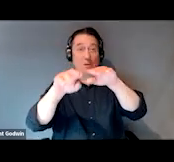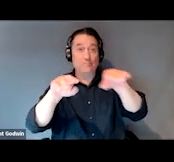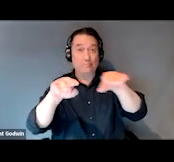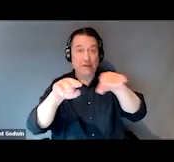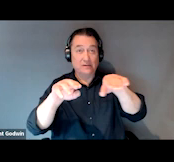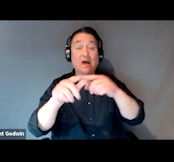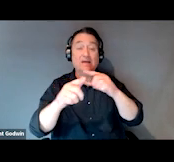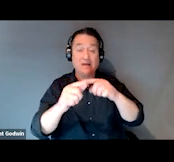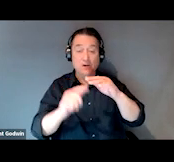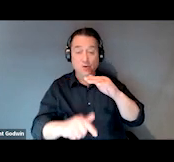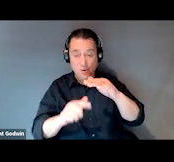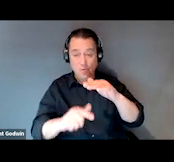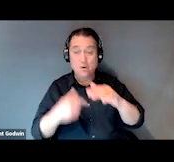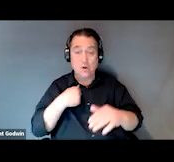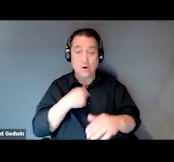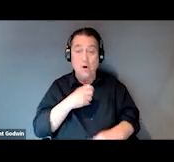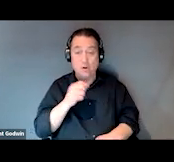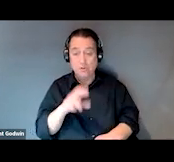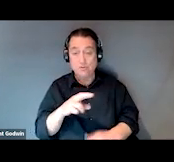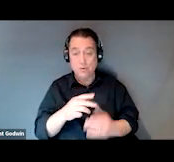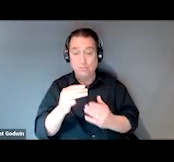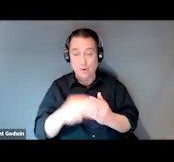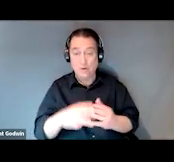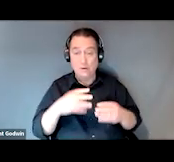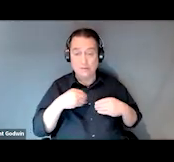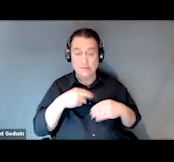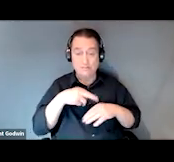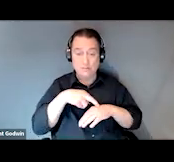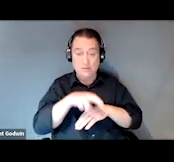And our SOAR program actually accepts referrals from all three.